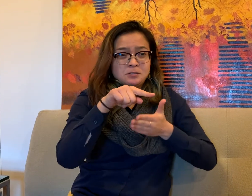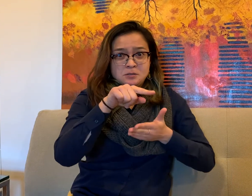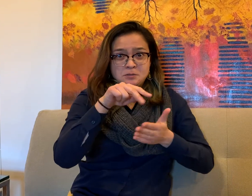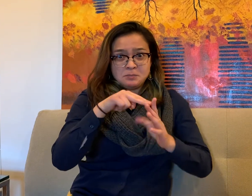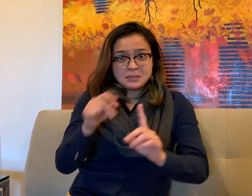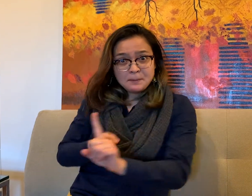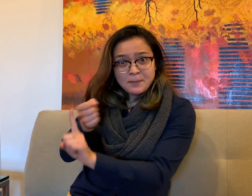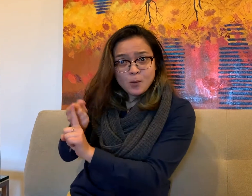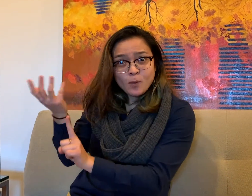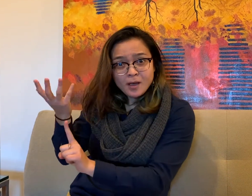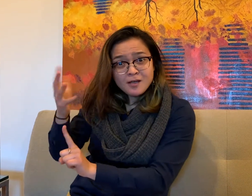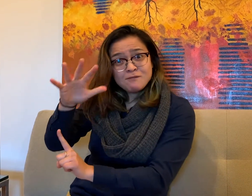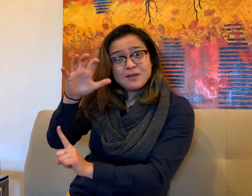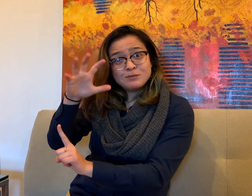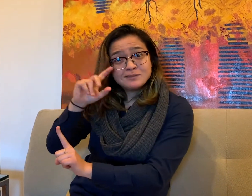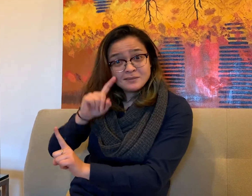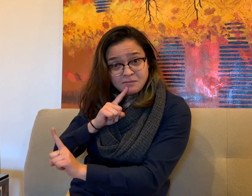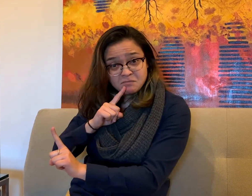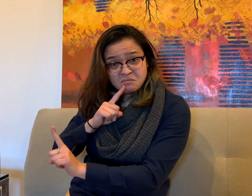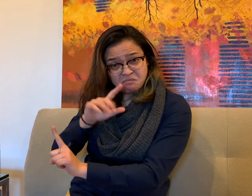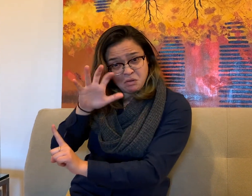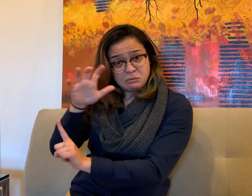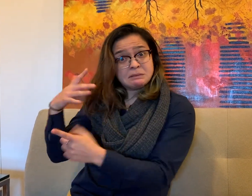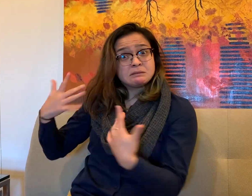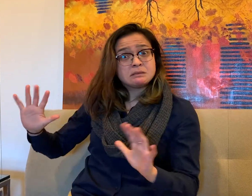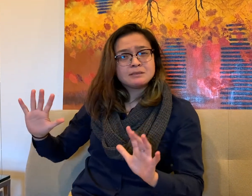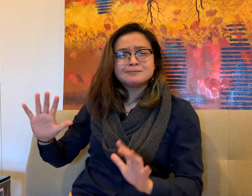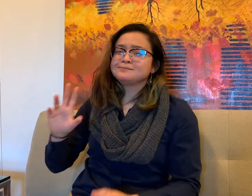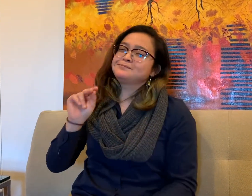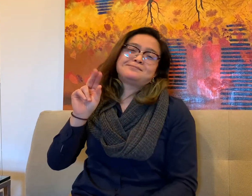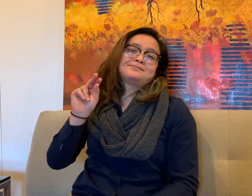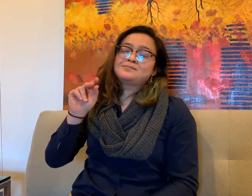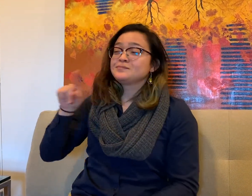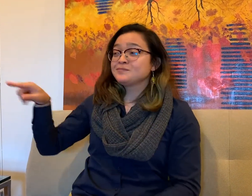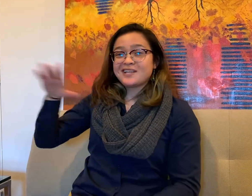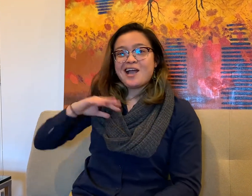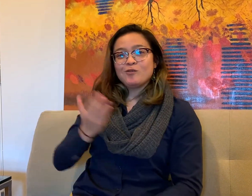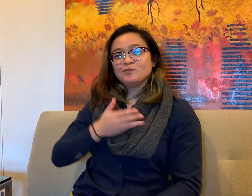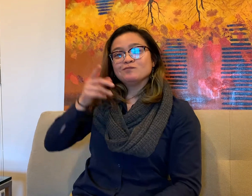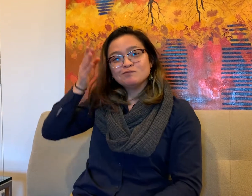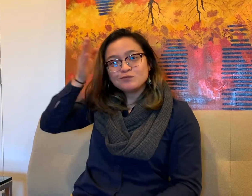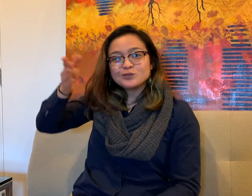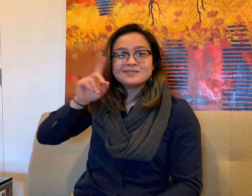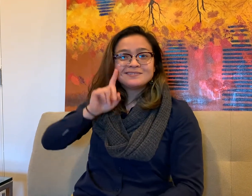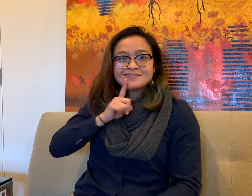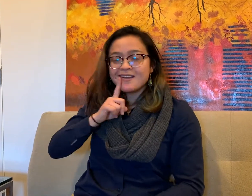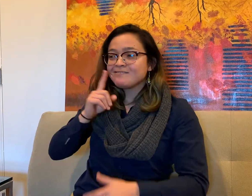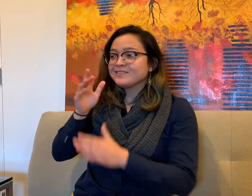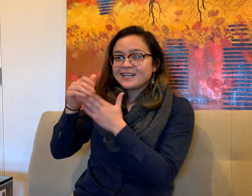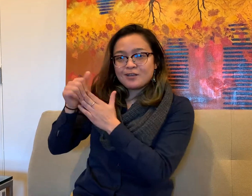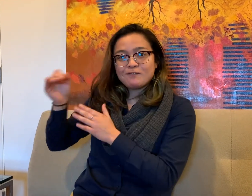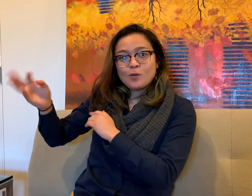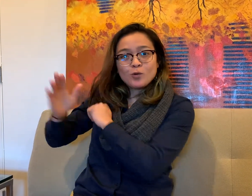That would impact 500 Deaf people! These individuals become Deaf leaders, but it doesn't stop there.